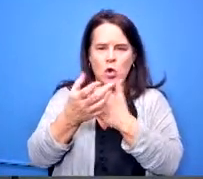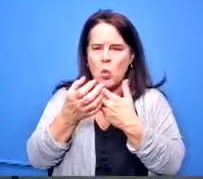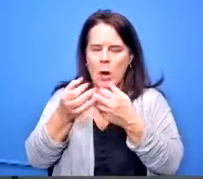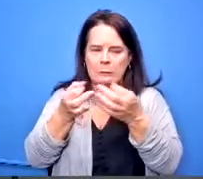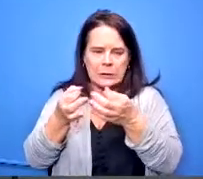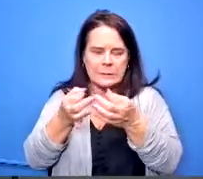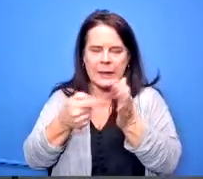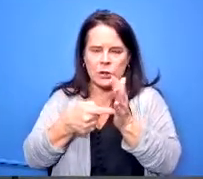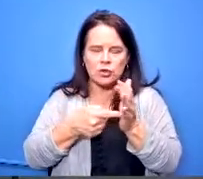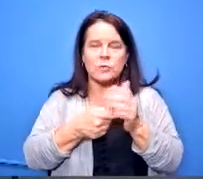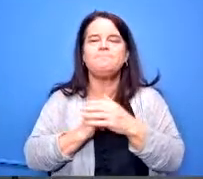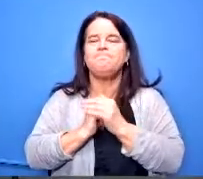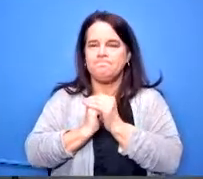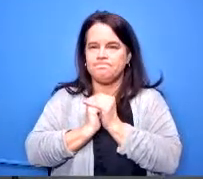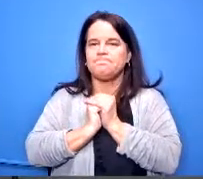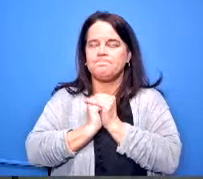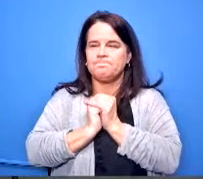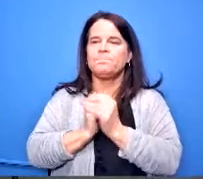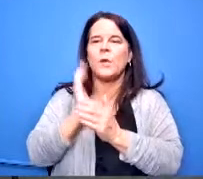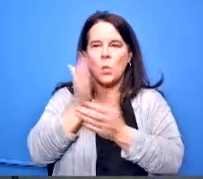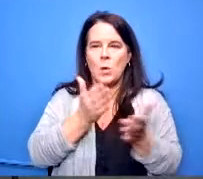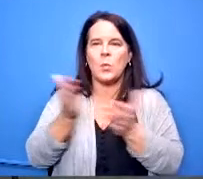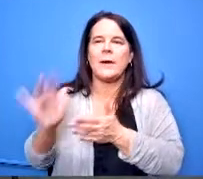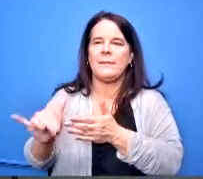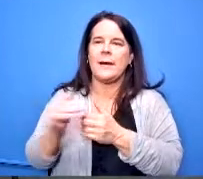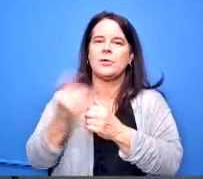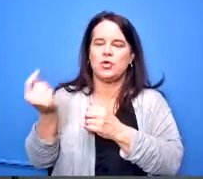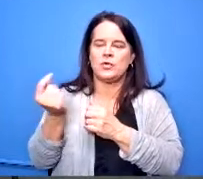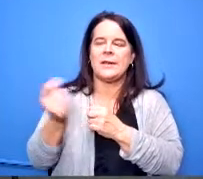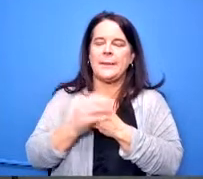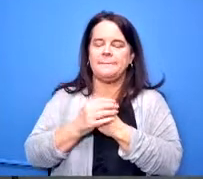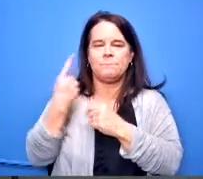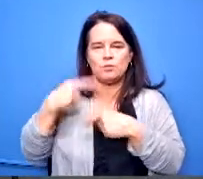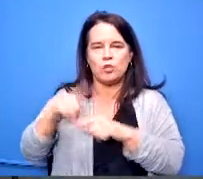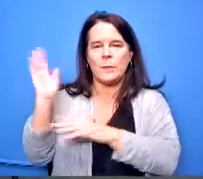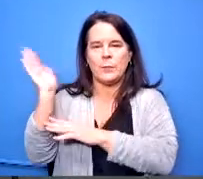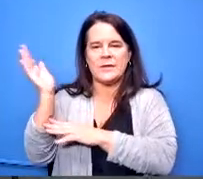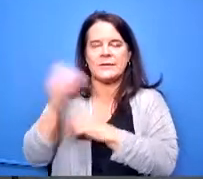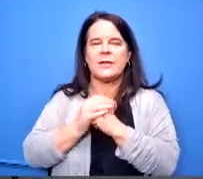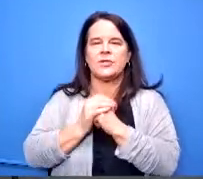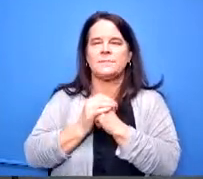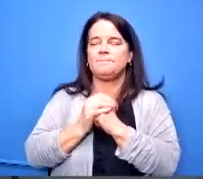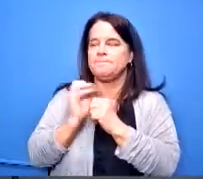we'll bring that in when we do our presentation on tuesday thank you any other questions